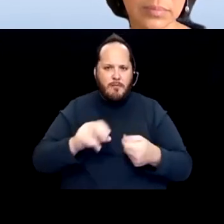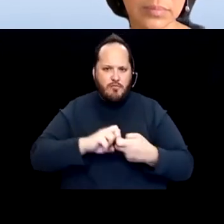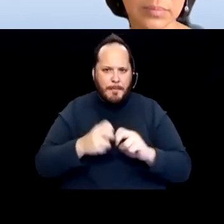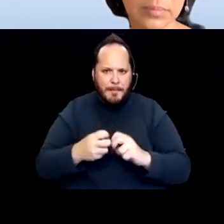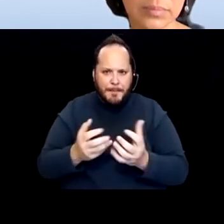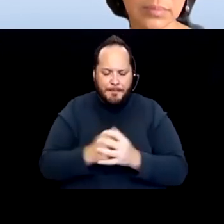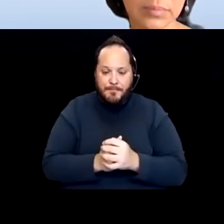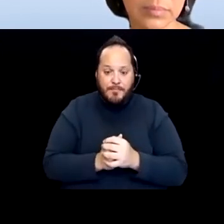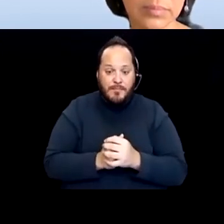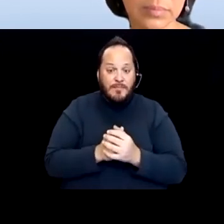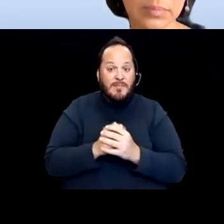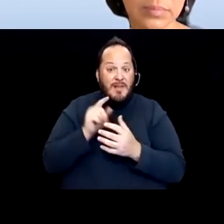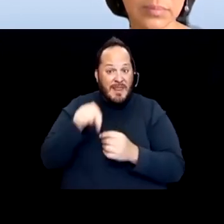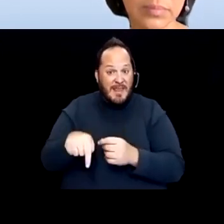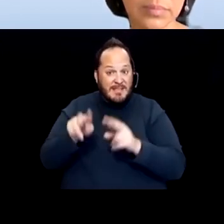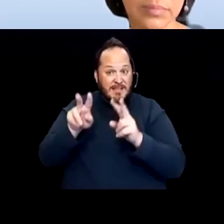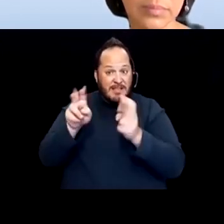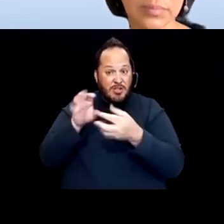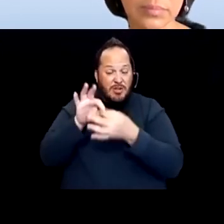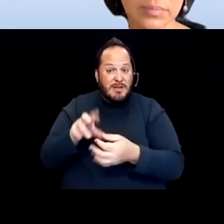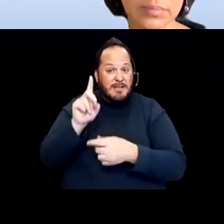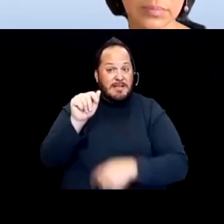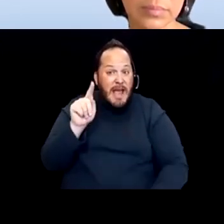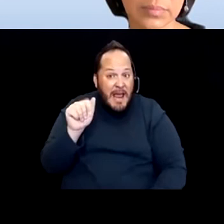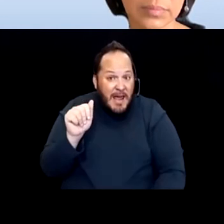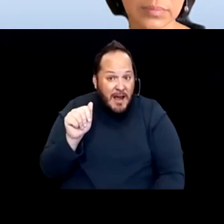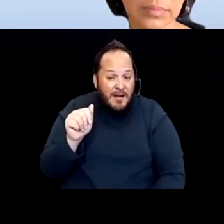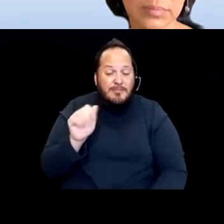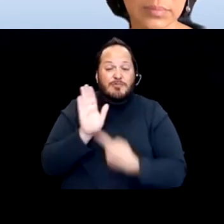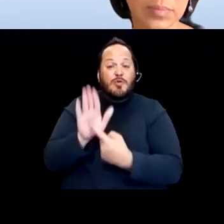of data showing who is a high-risk person with a disability,